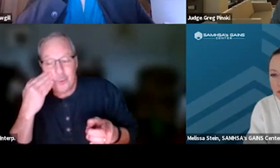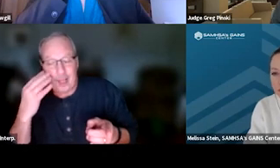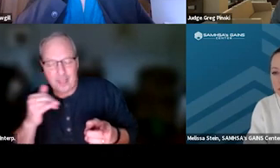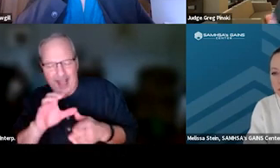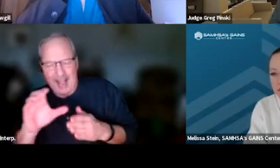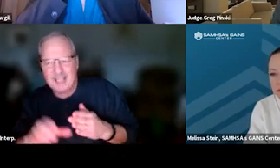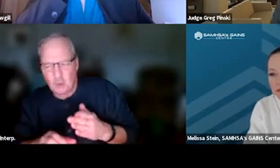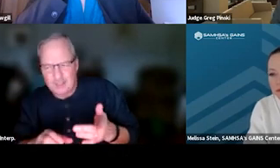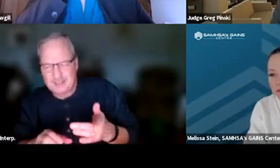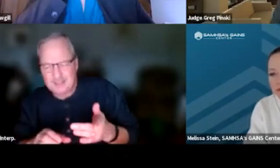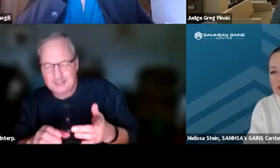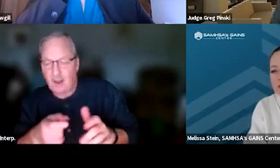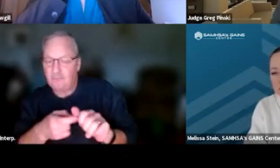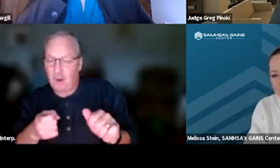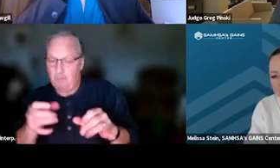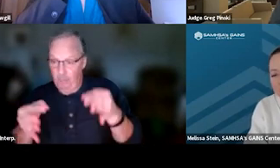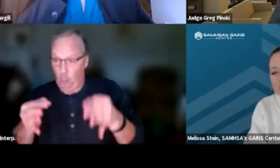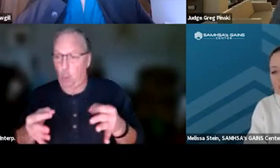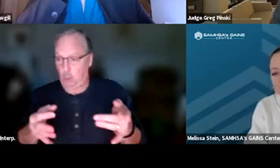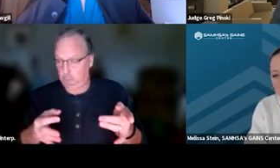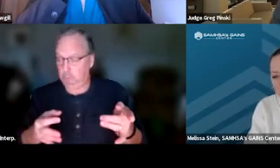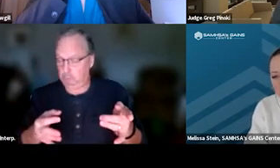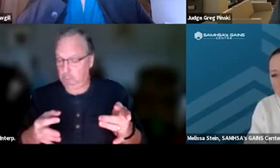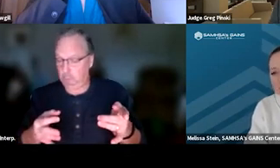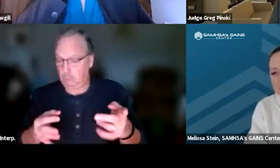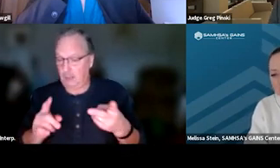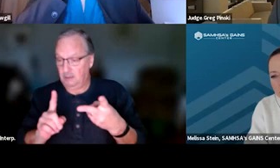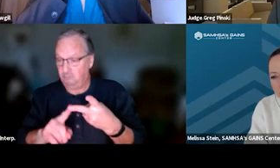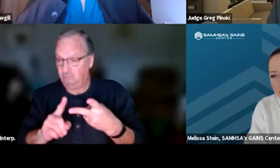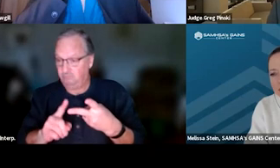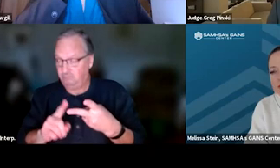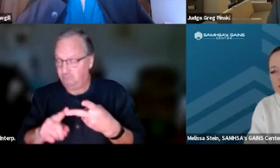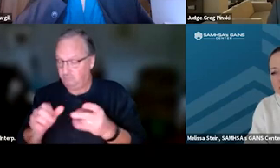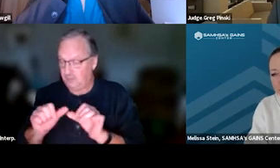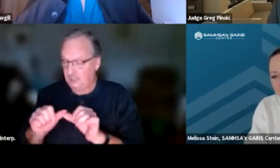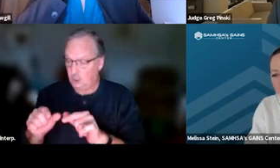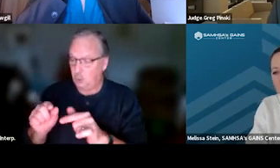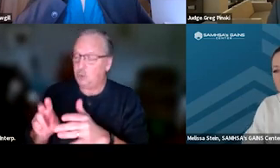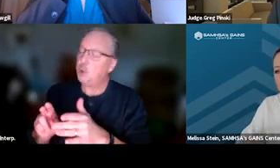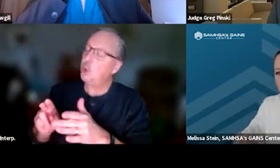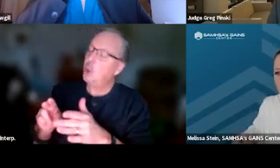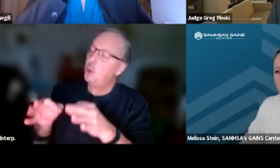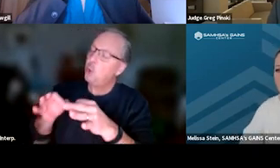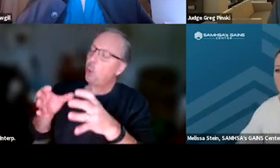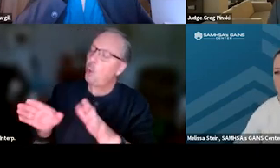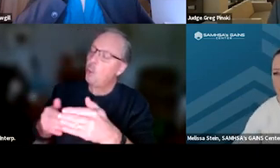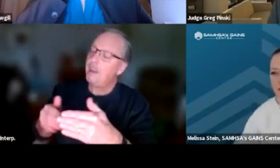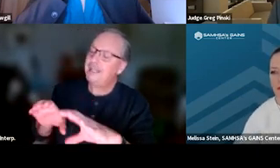is coming from the court for one, but for two, you continue to use your courtroom as a classroom, as I alluded to earlier.